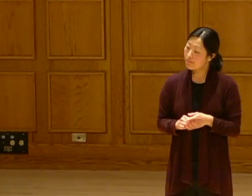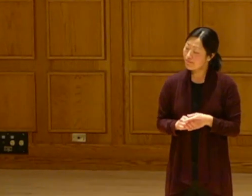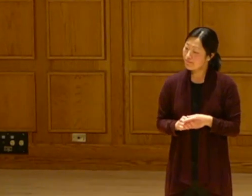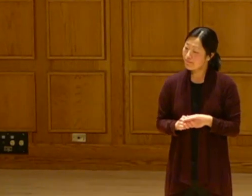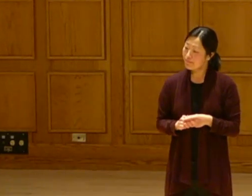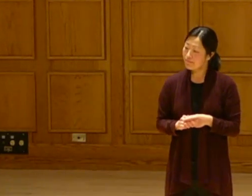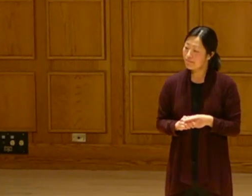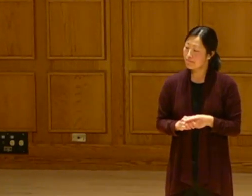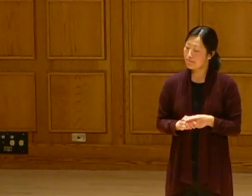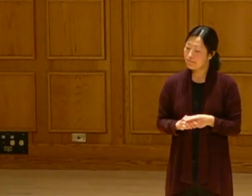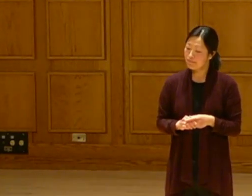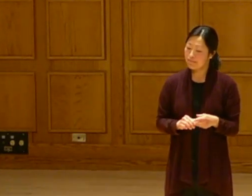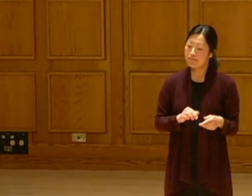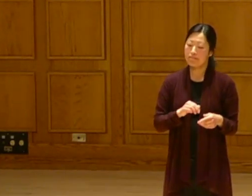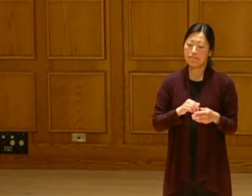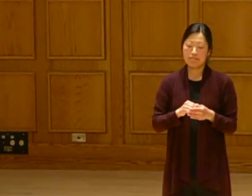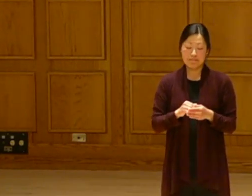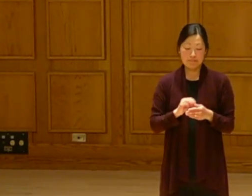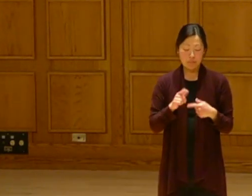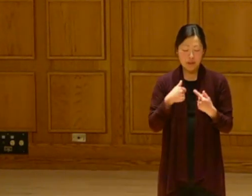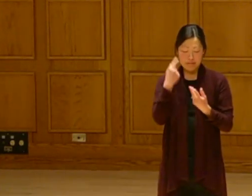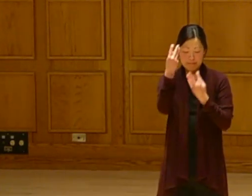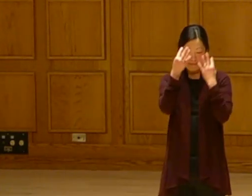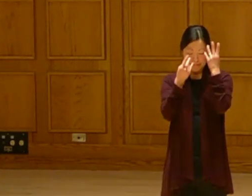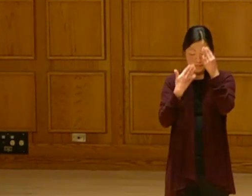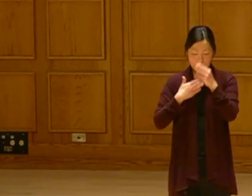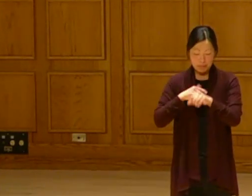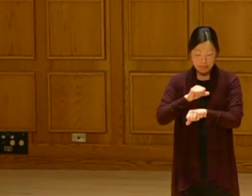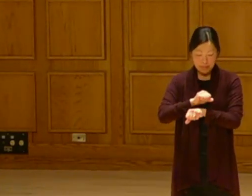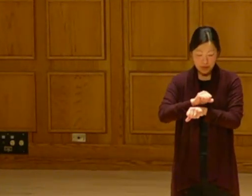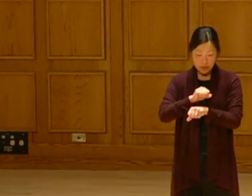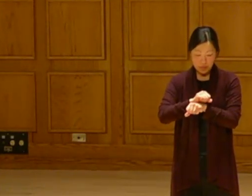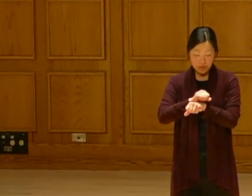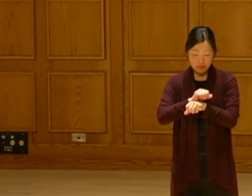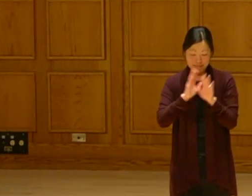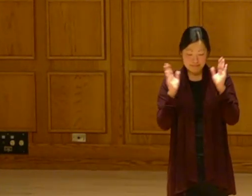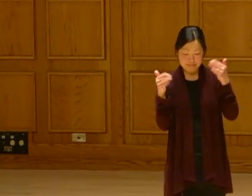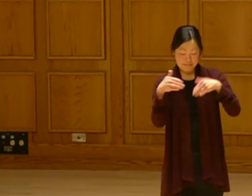When I think about the work that I do revolves not only around